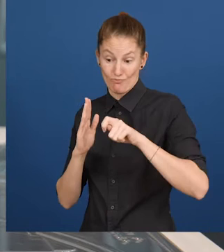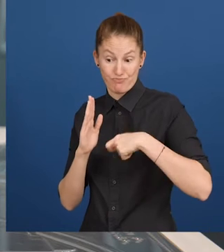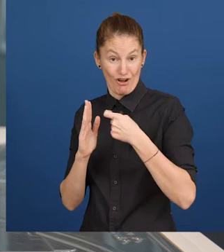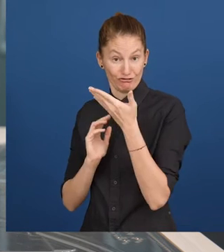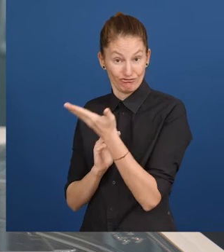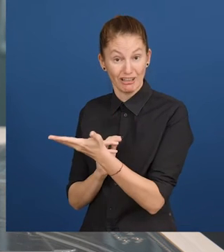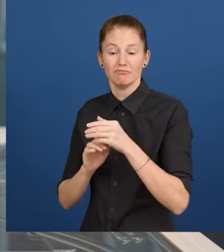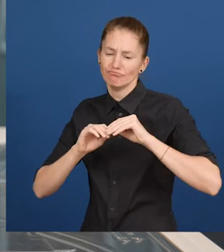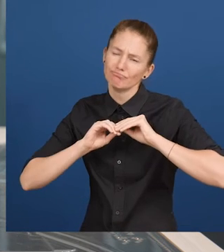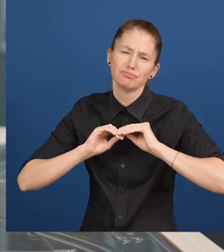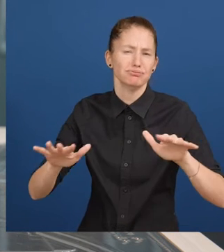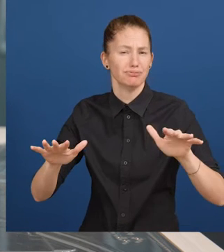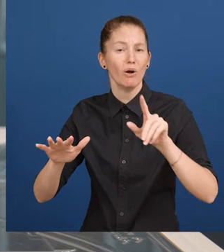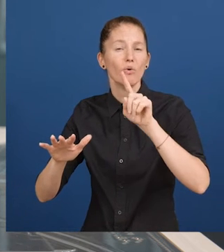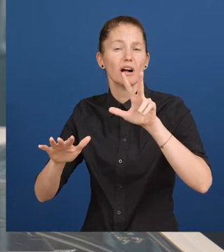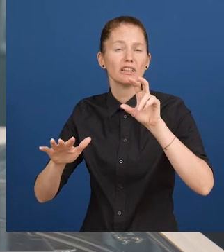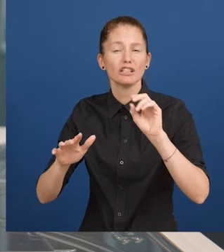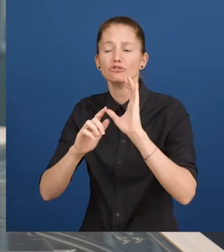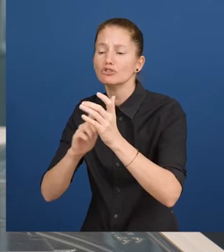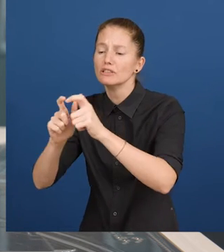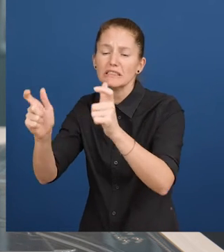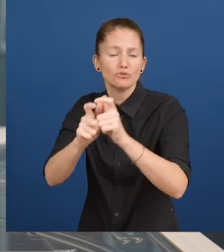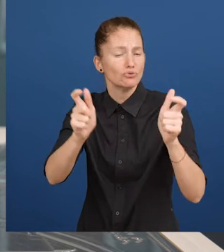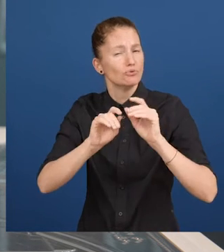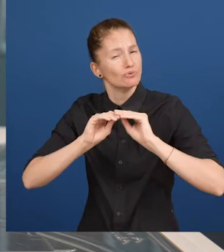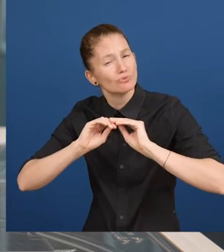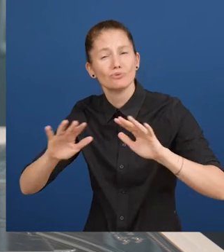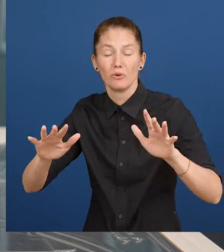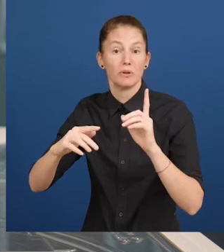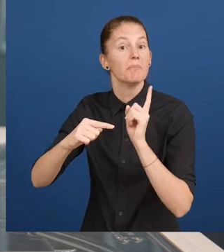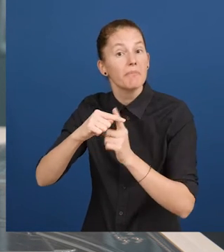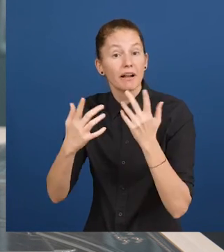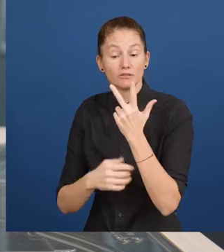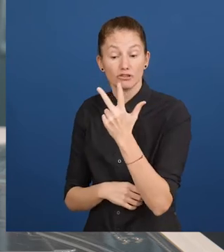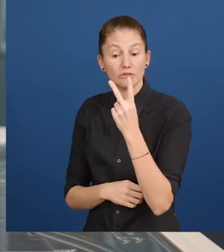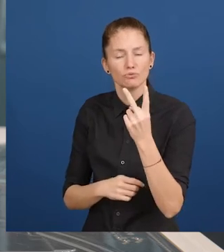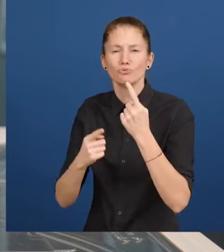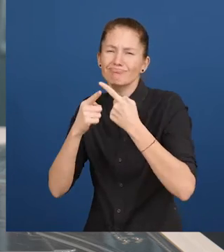institutions, including 32 multisensory trails.